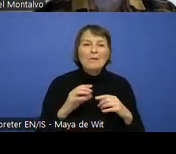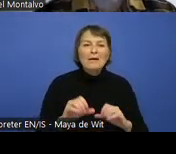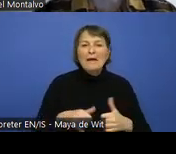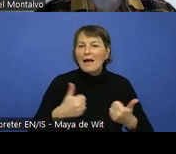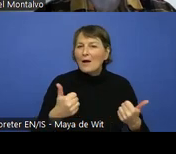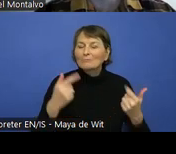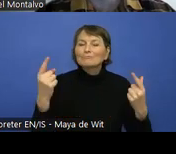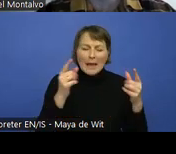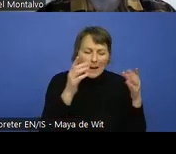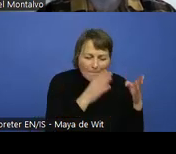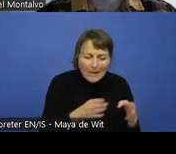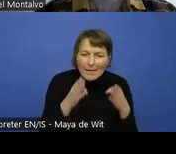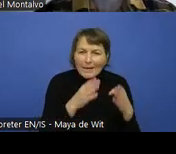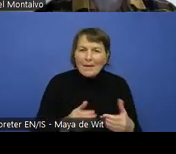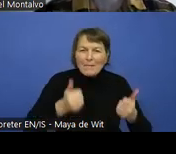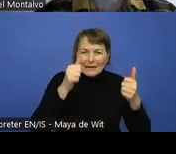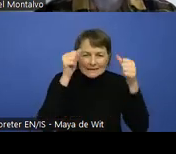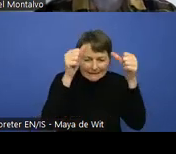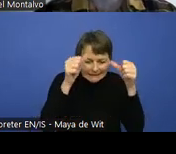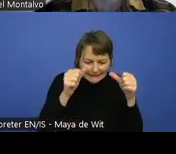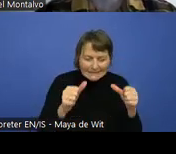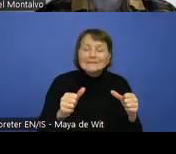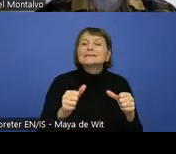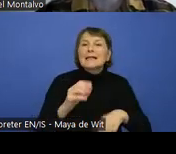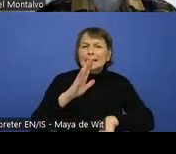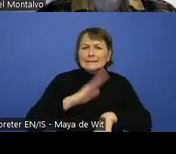so that instructors can then teach different planning strategies.